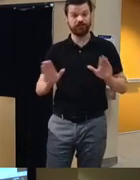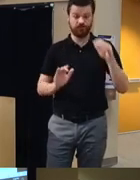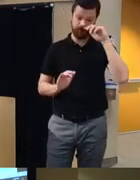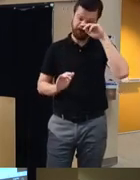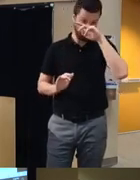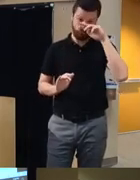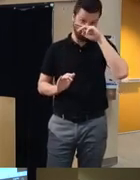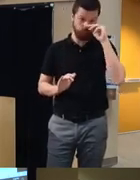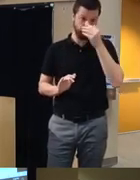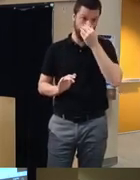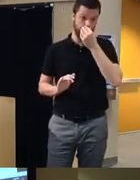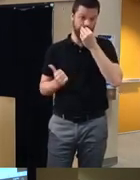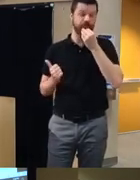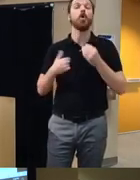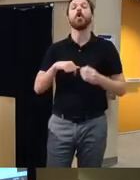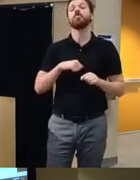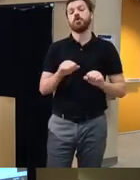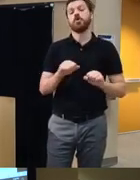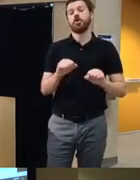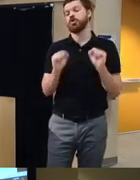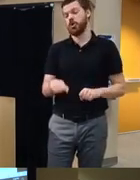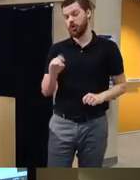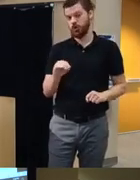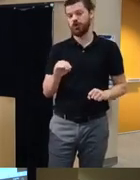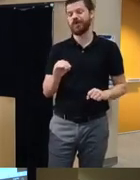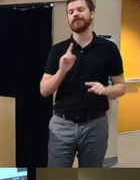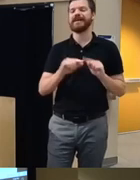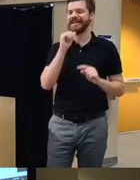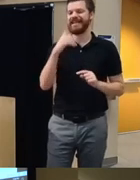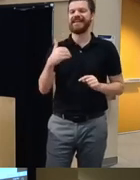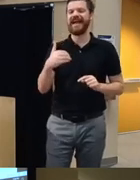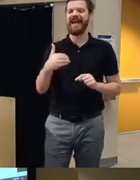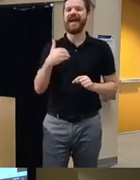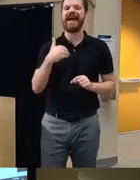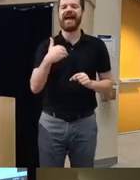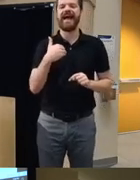so we can do a cost analysis well I did not have the Pack add as part of the assessment battery but